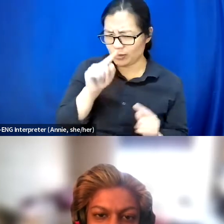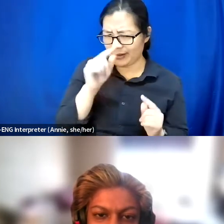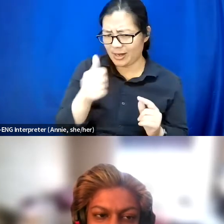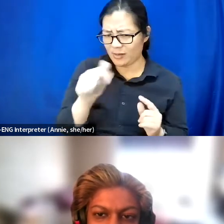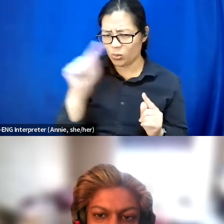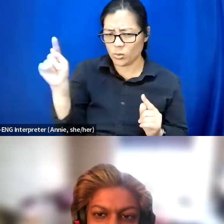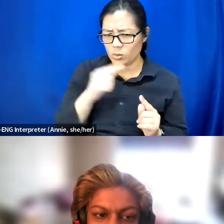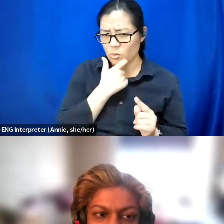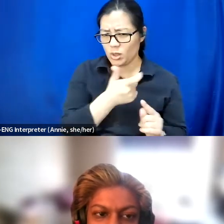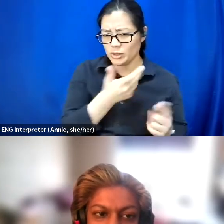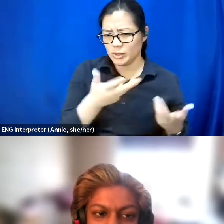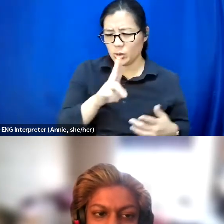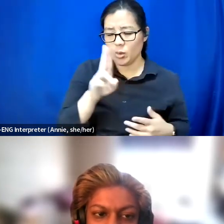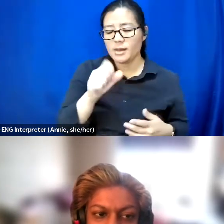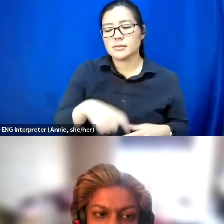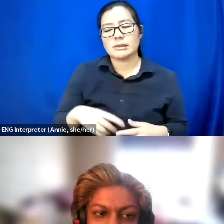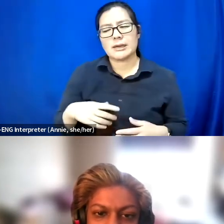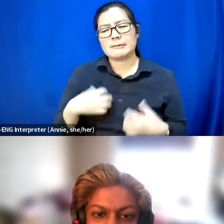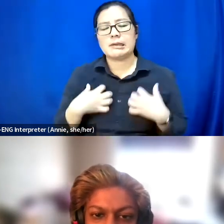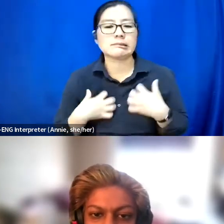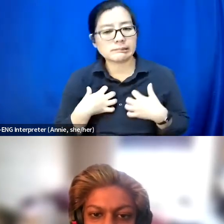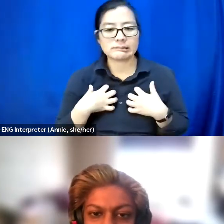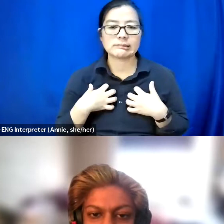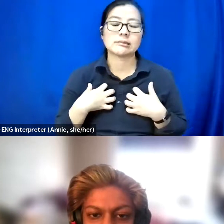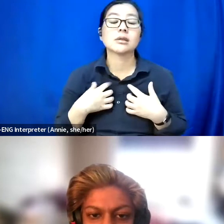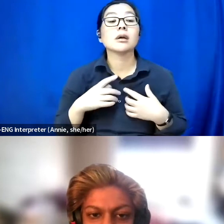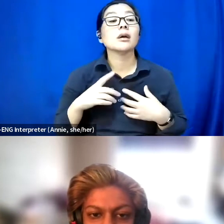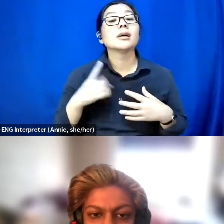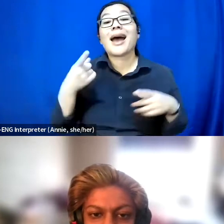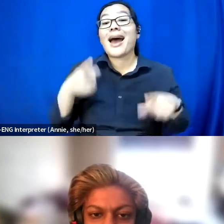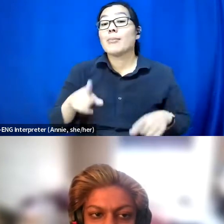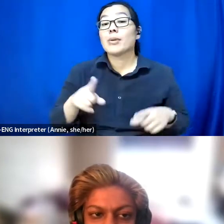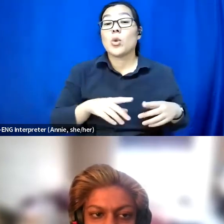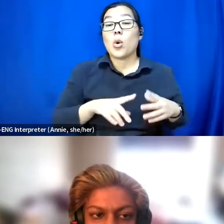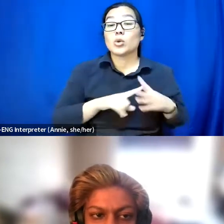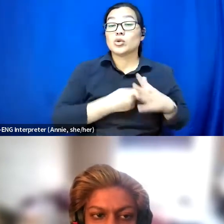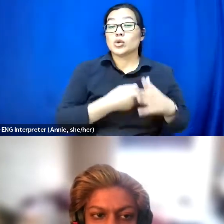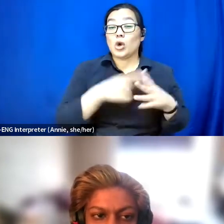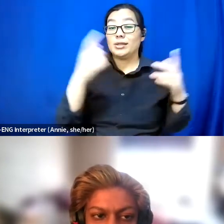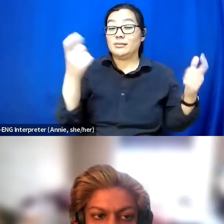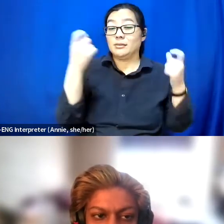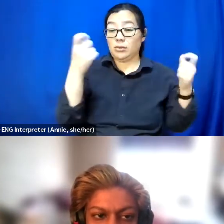But there was a moment in the opening session where somebody came up to speak.